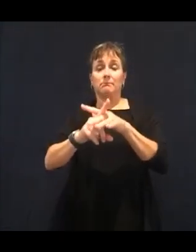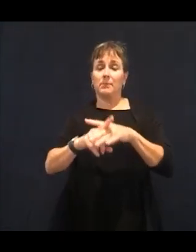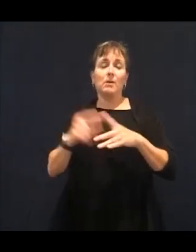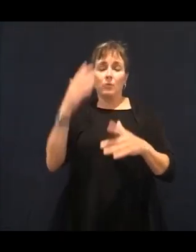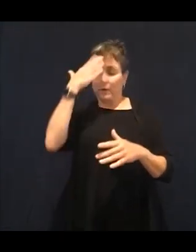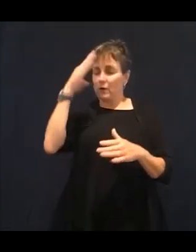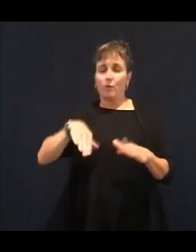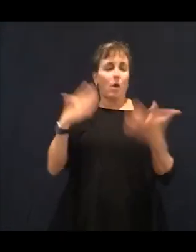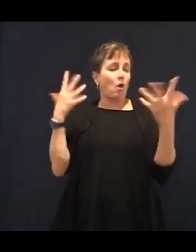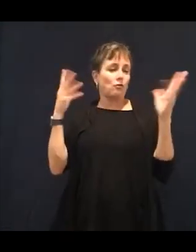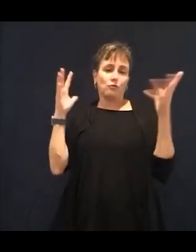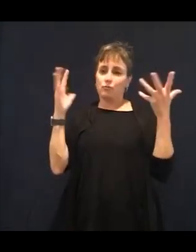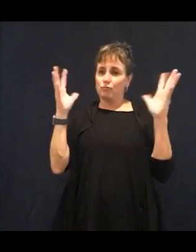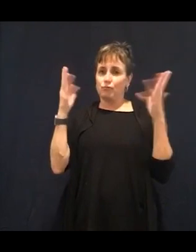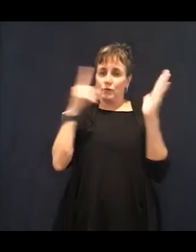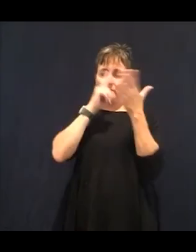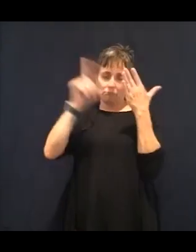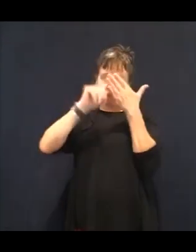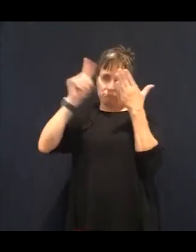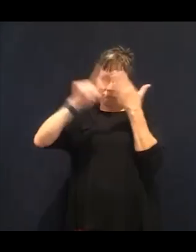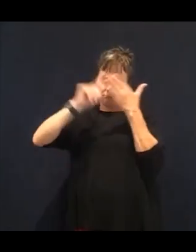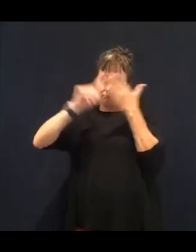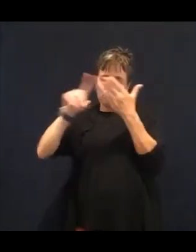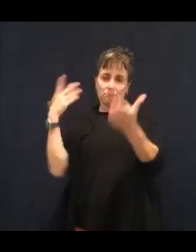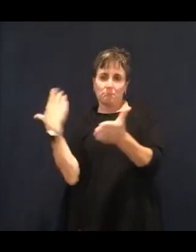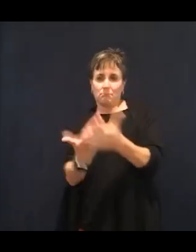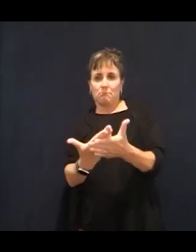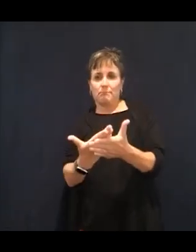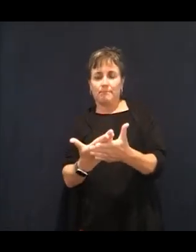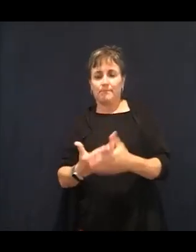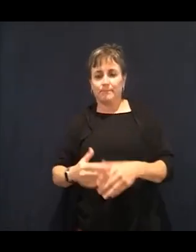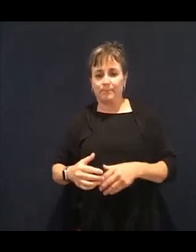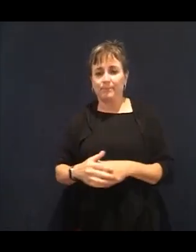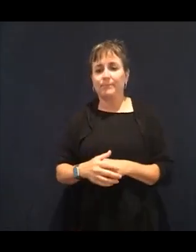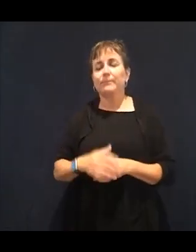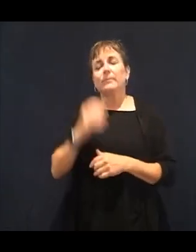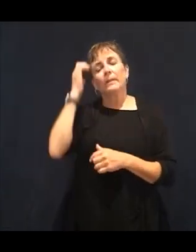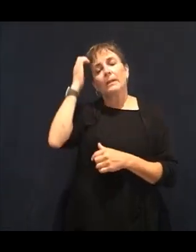body means there is oxygen in the body and oxygen they need an oxygenated